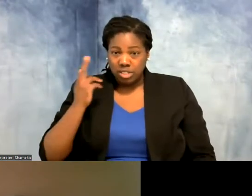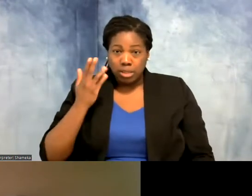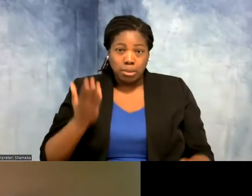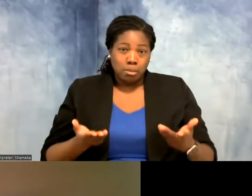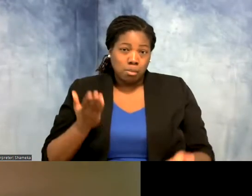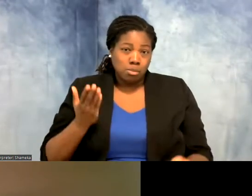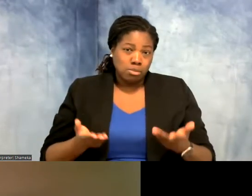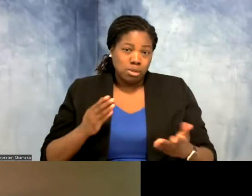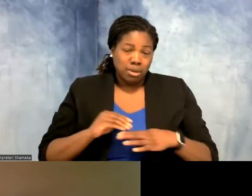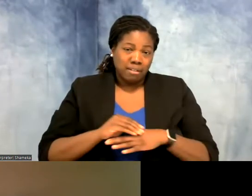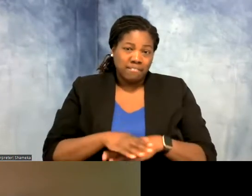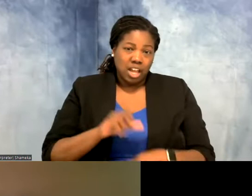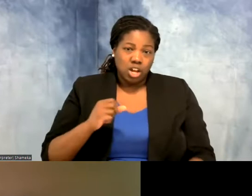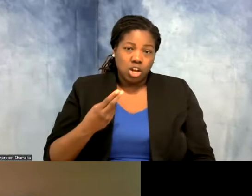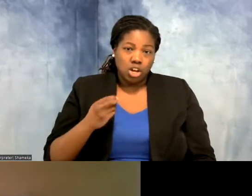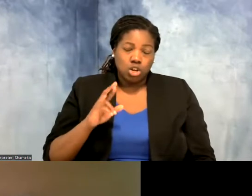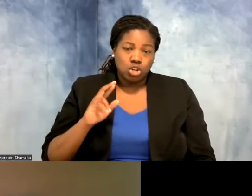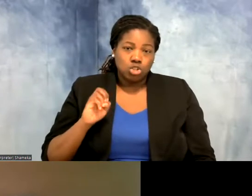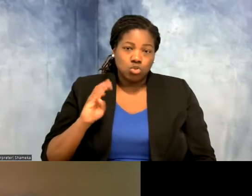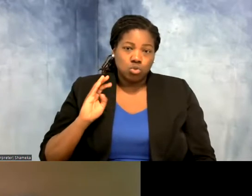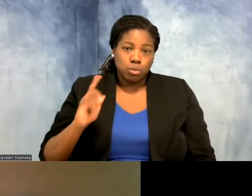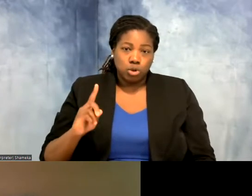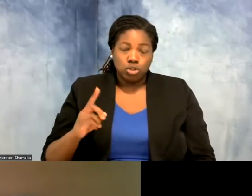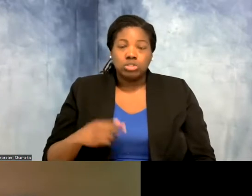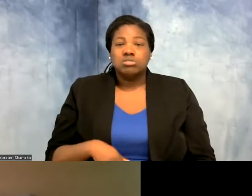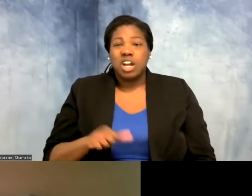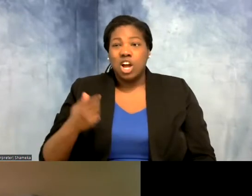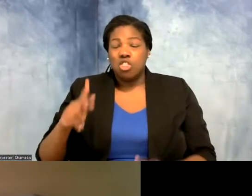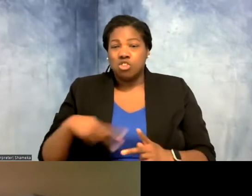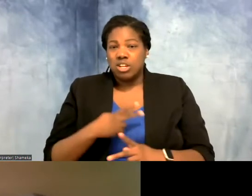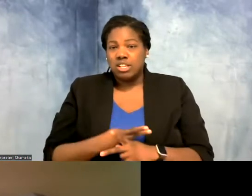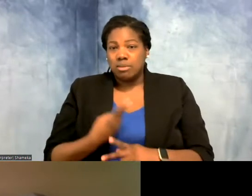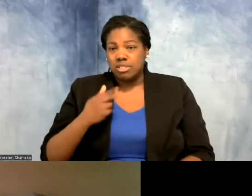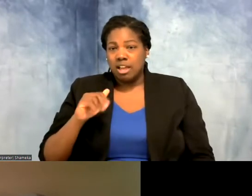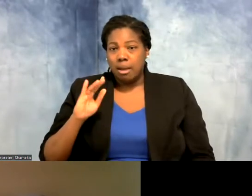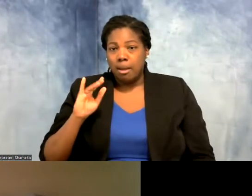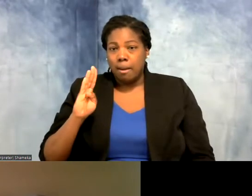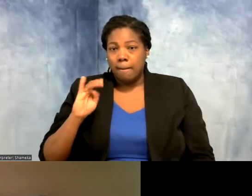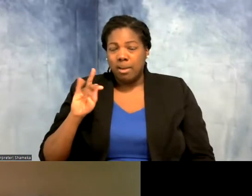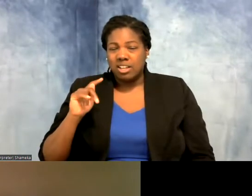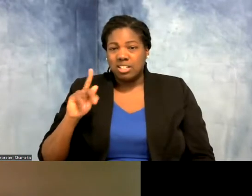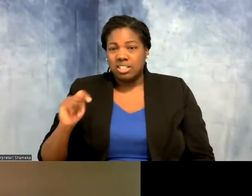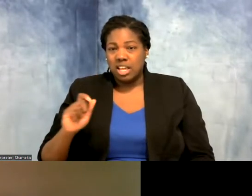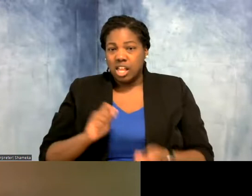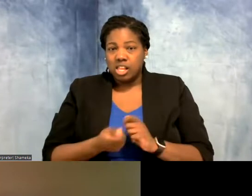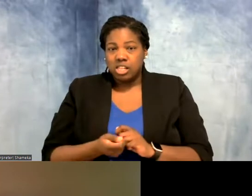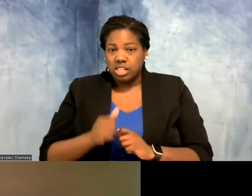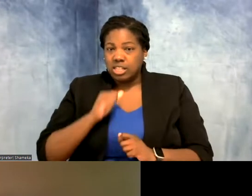might affect shorebirds. So that's one. Other types of habitat change can be, not necessarily